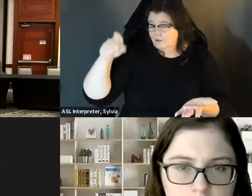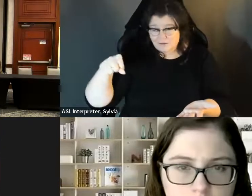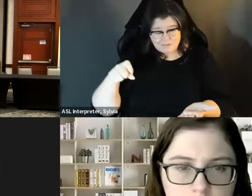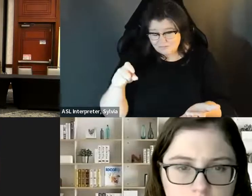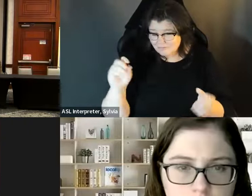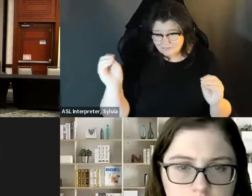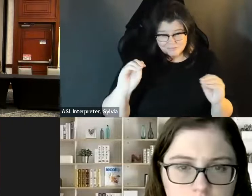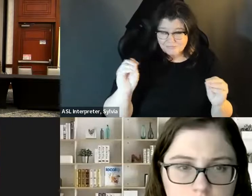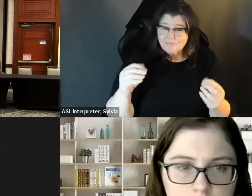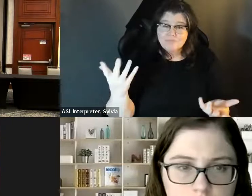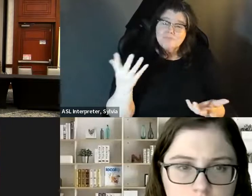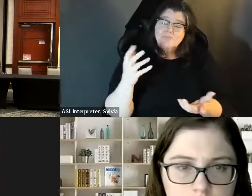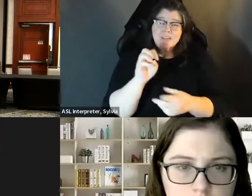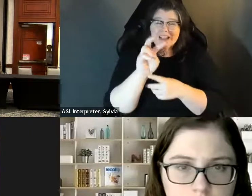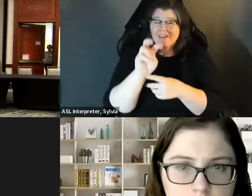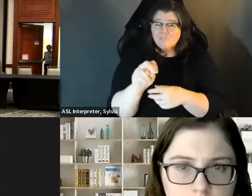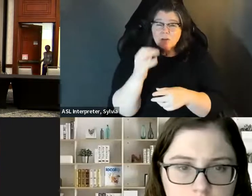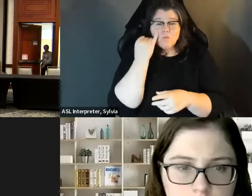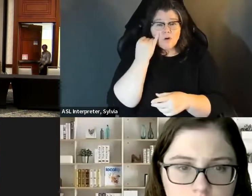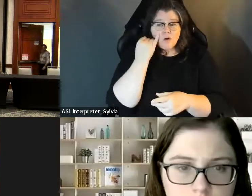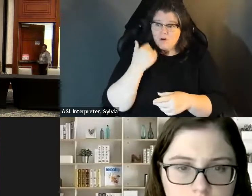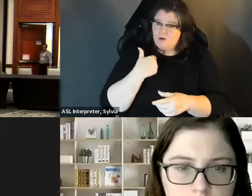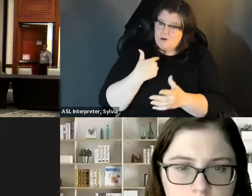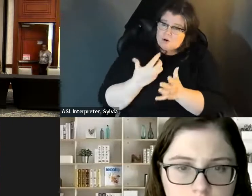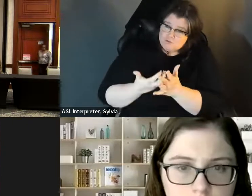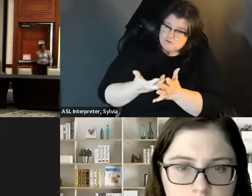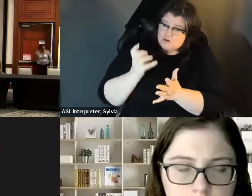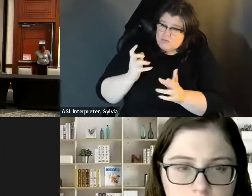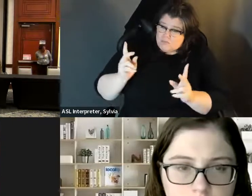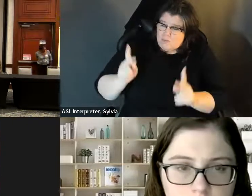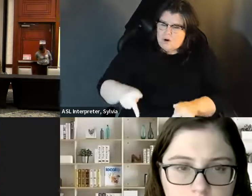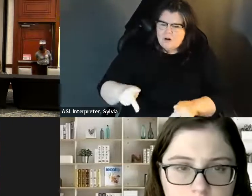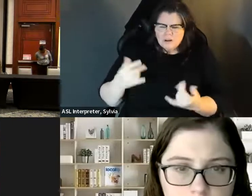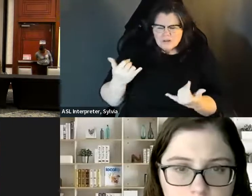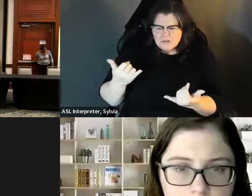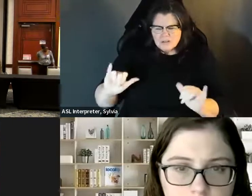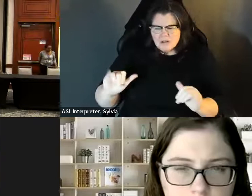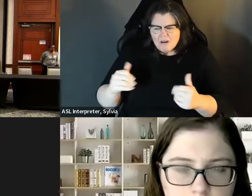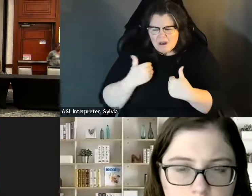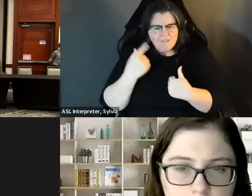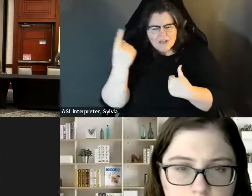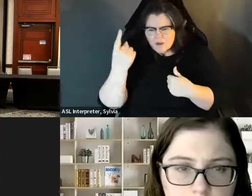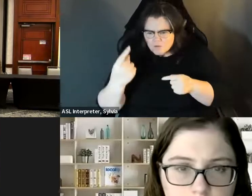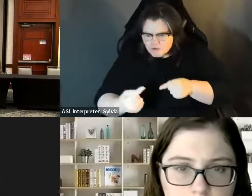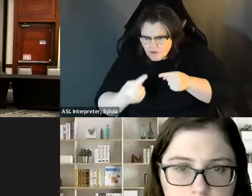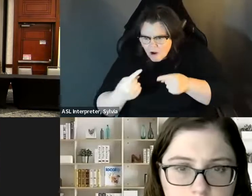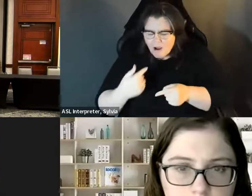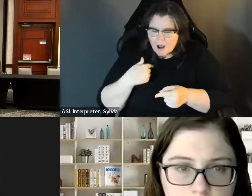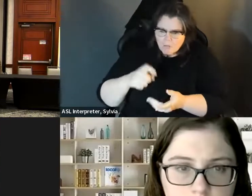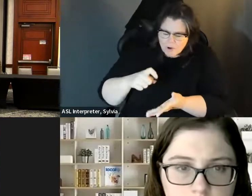truly do. We've been there. We weren't just given everything and even if you were born into absolute riches We we weren't just given everything, and even if you were born into a absolute riches, or whatever you have a lot of things to overcome, and I certainly wasn't.